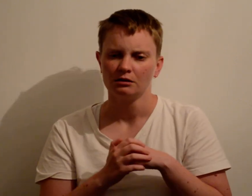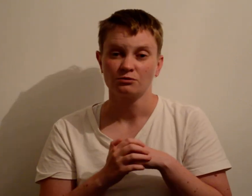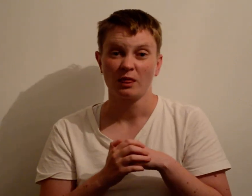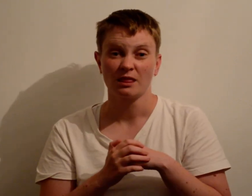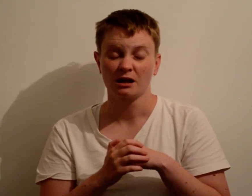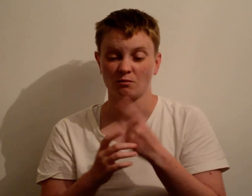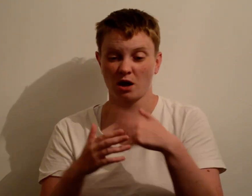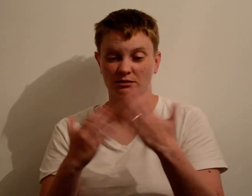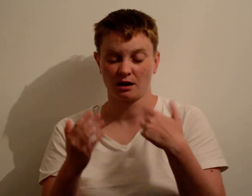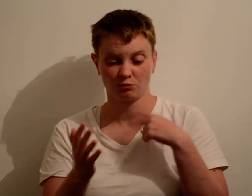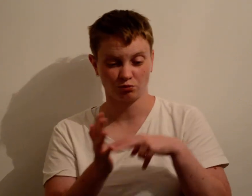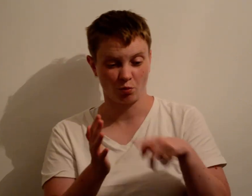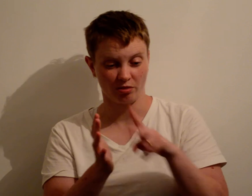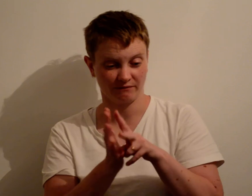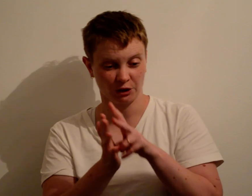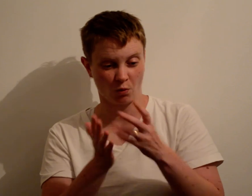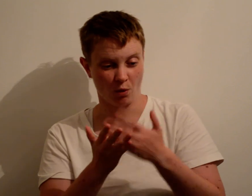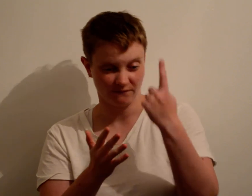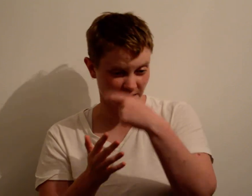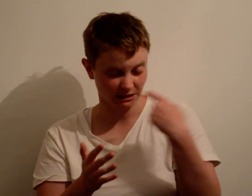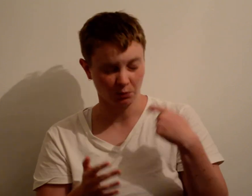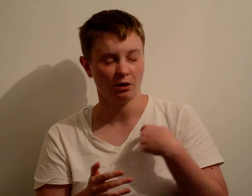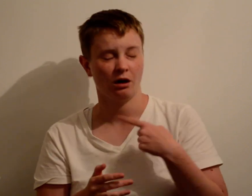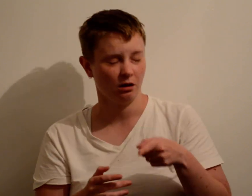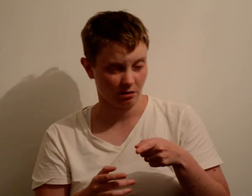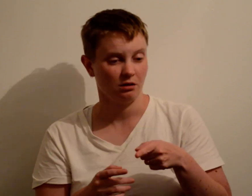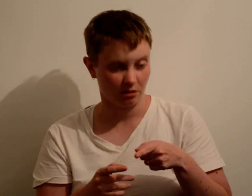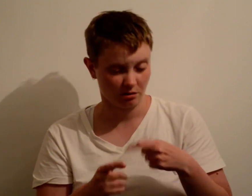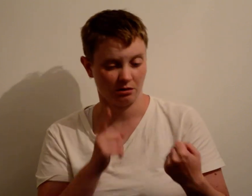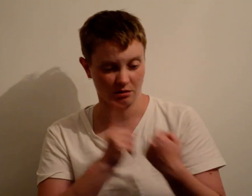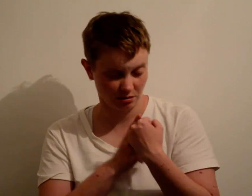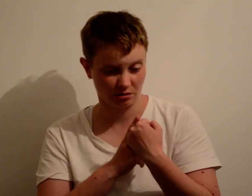So, one day when I saw the video on Facebook that impacted me,